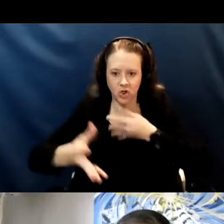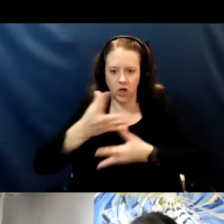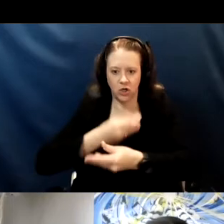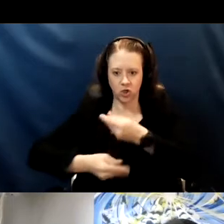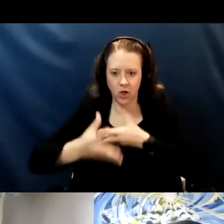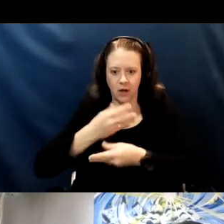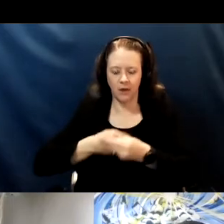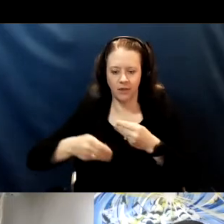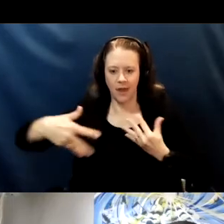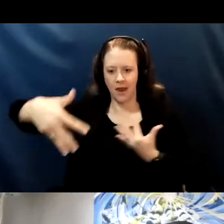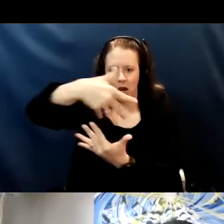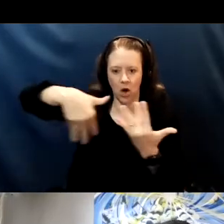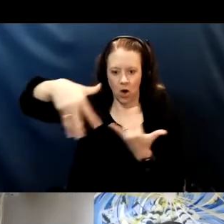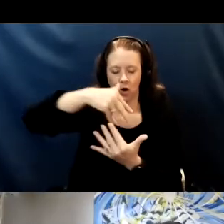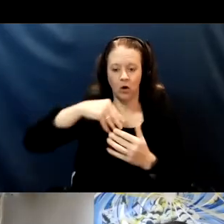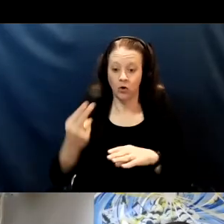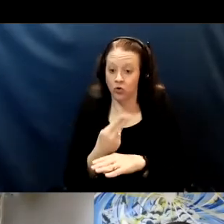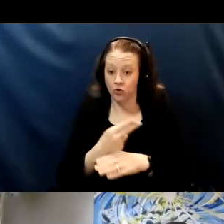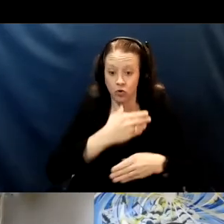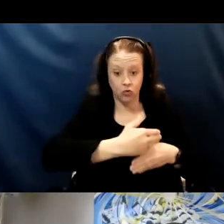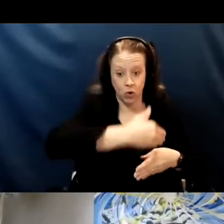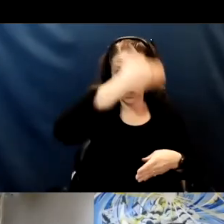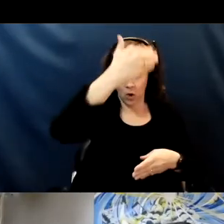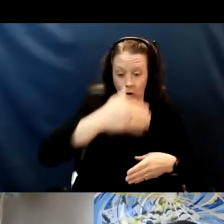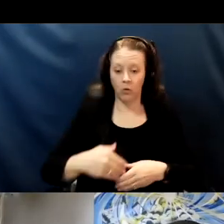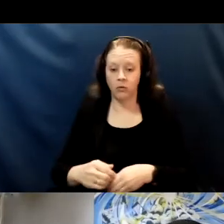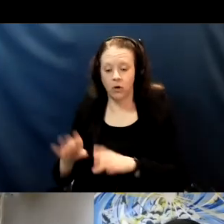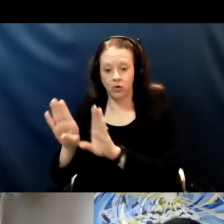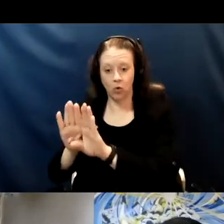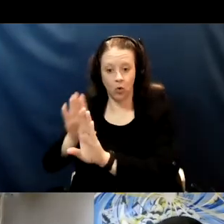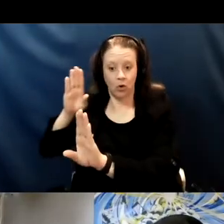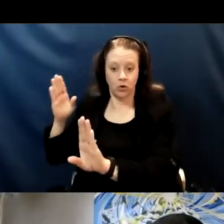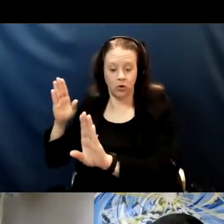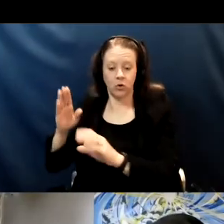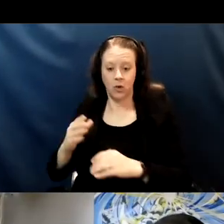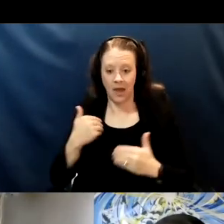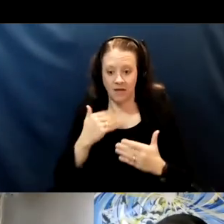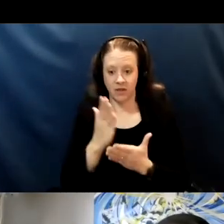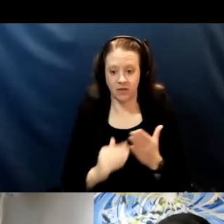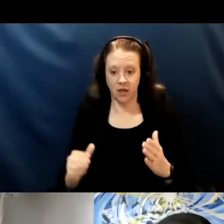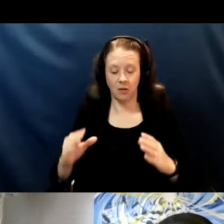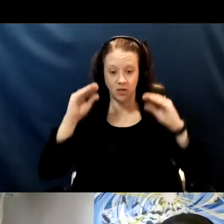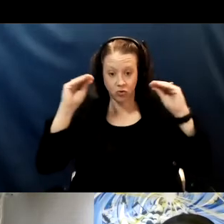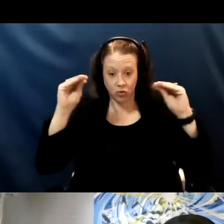that can be by opening windows, opening doors, having some instructional time outside.